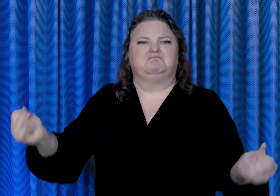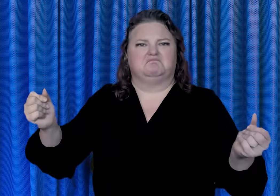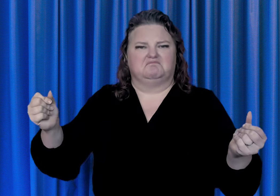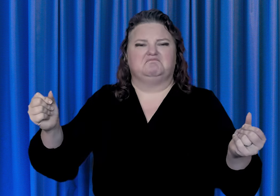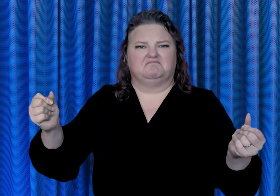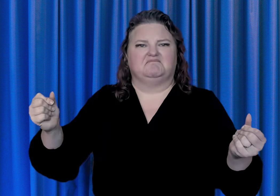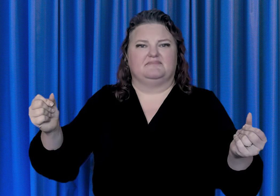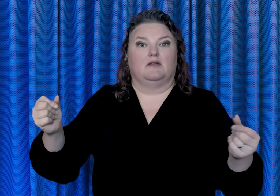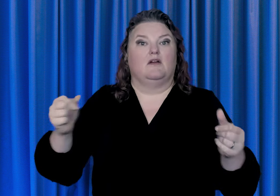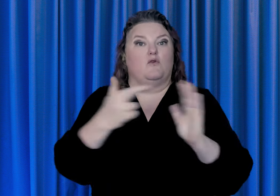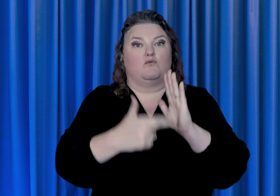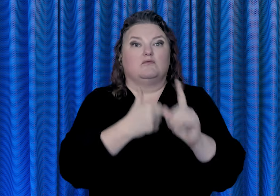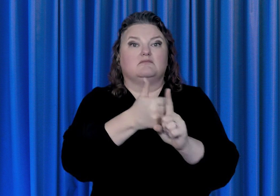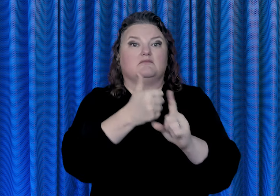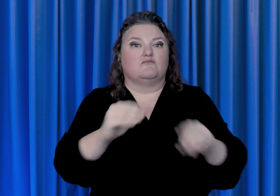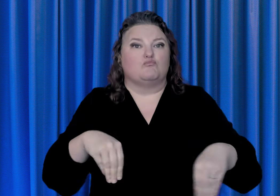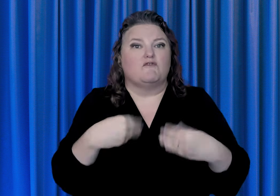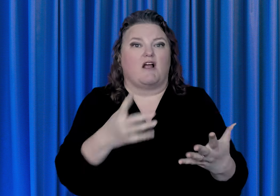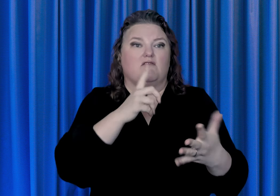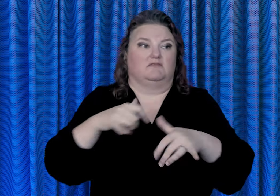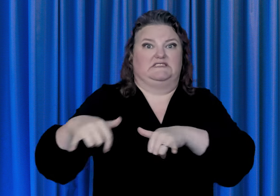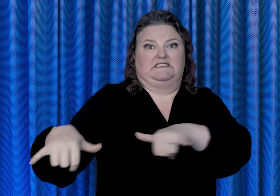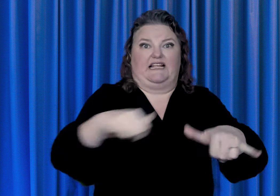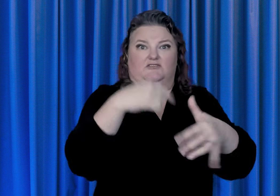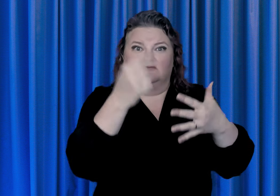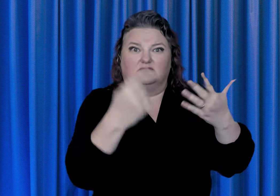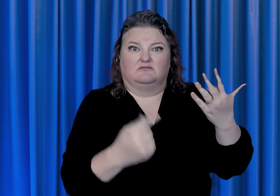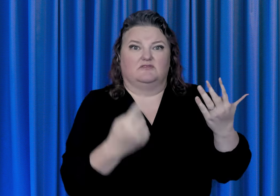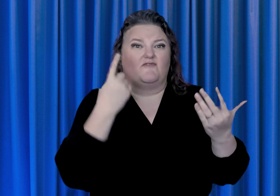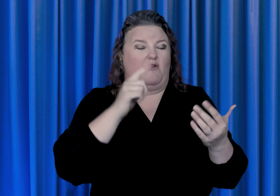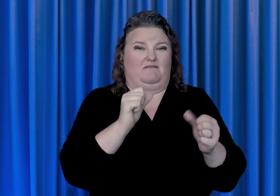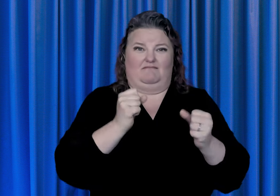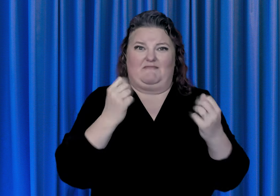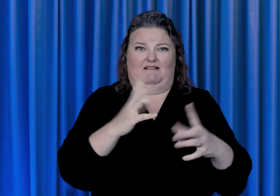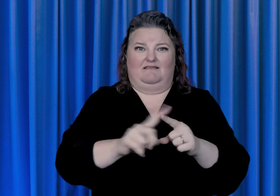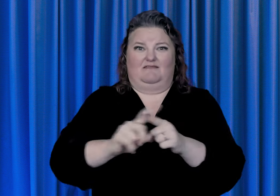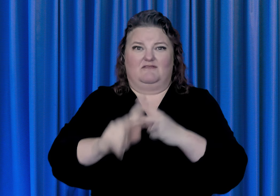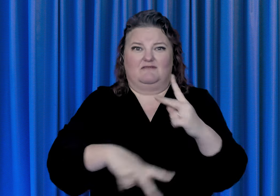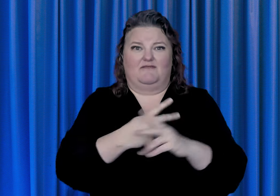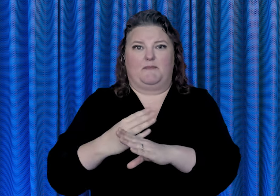The rule will provide much-needed standards for addressing a wide variety of barriers.